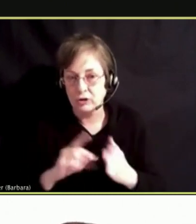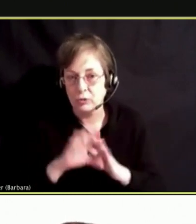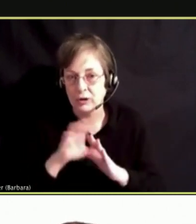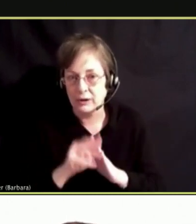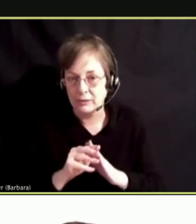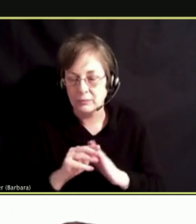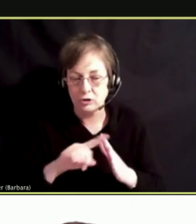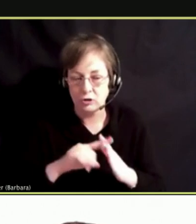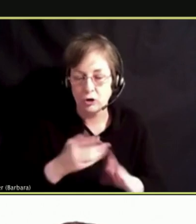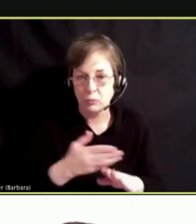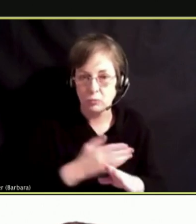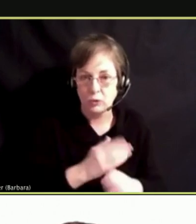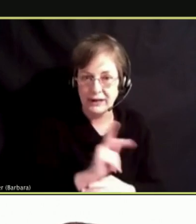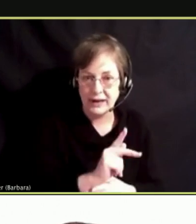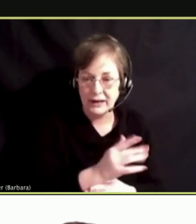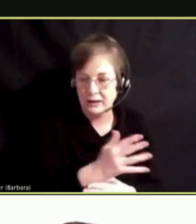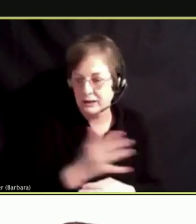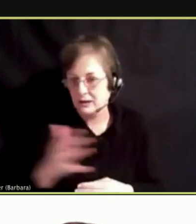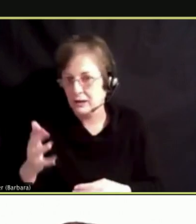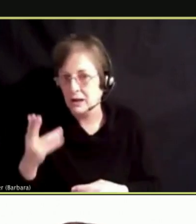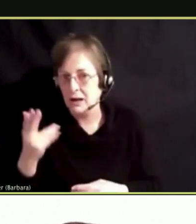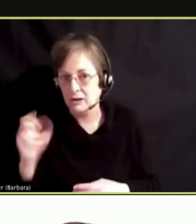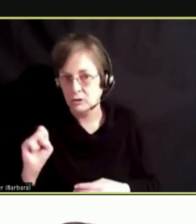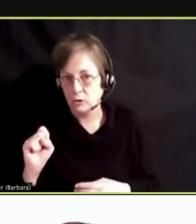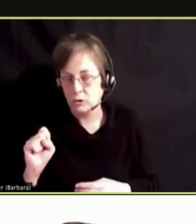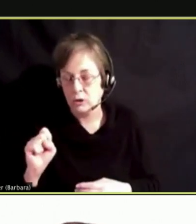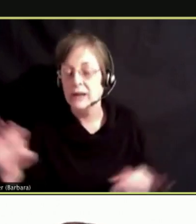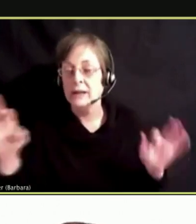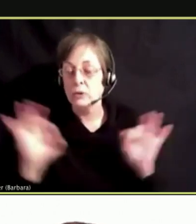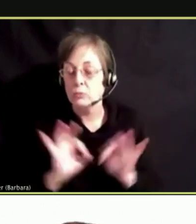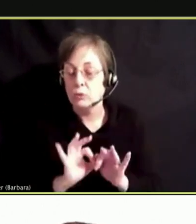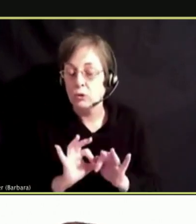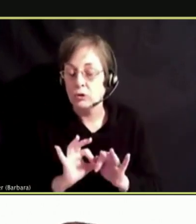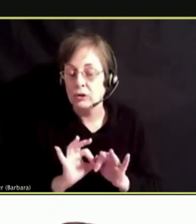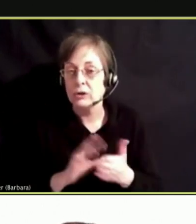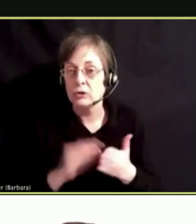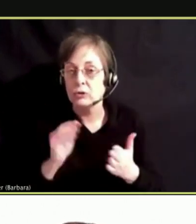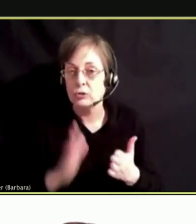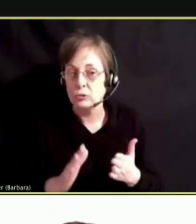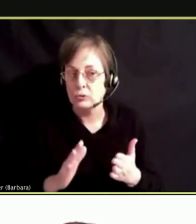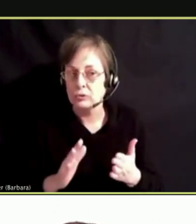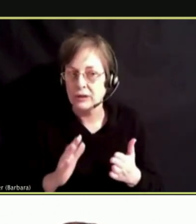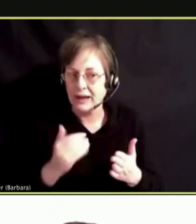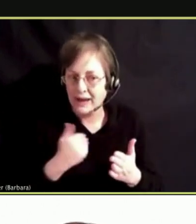AND IT IS IMPORTANT STUDENTS HAVE THE COMMUNICATION SKILLS.